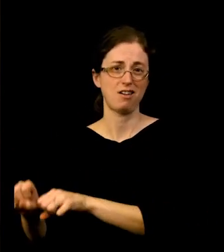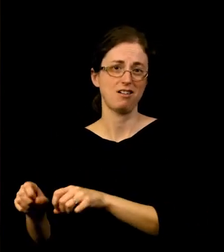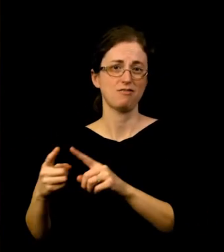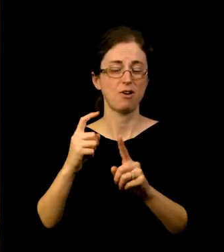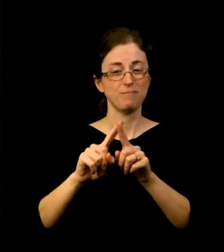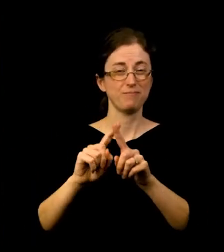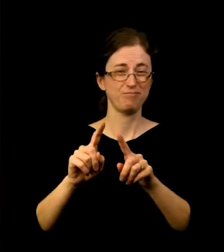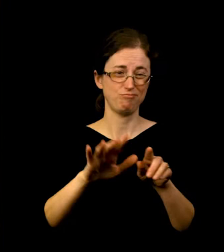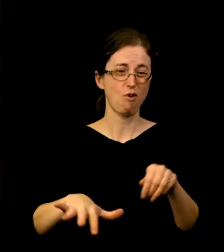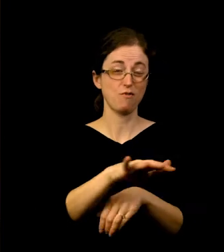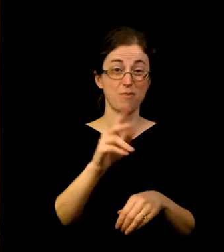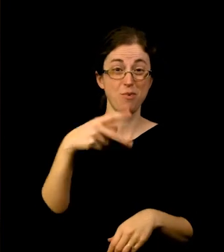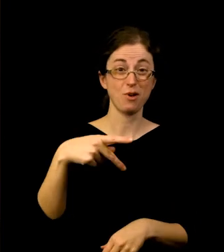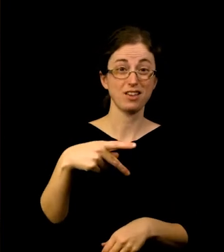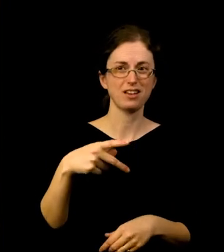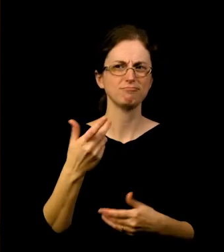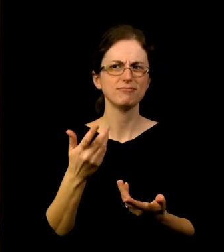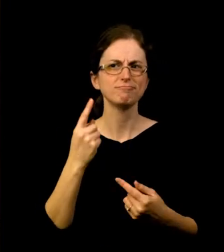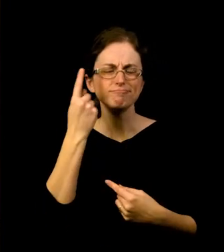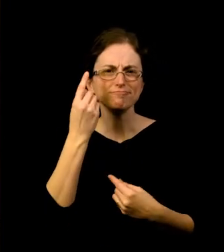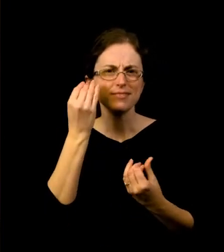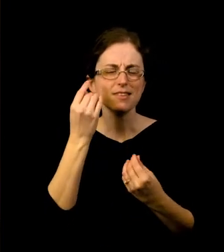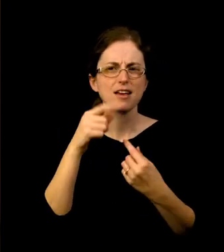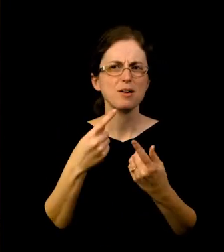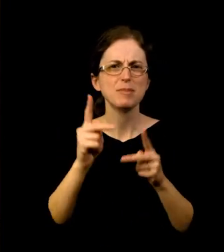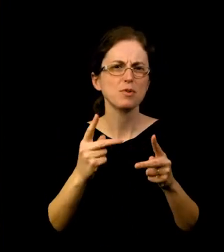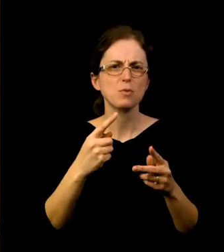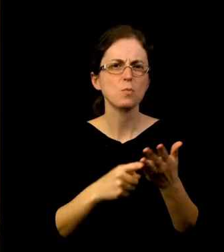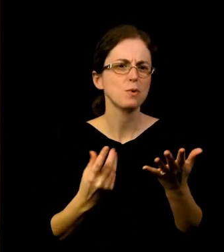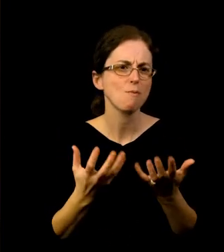what we want from public space, how we remember things collectively.